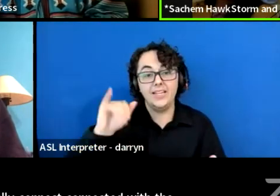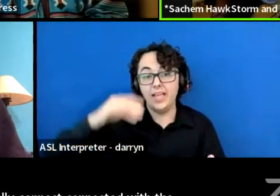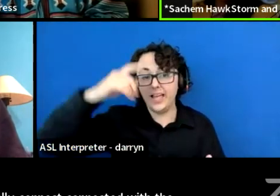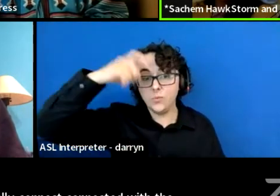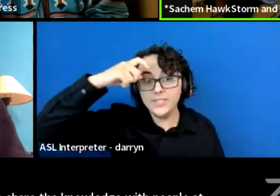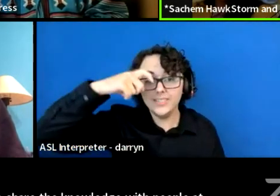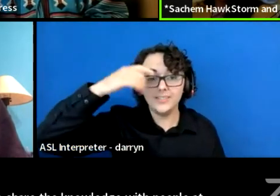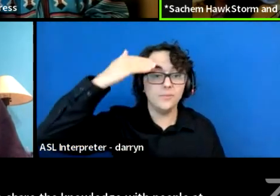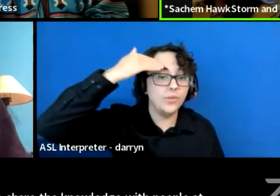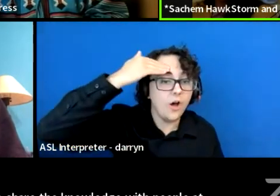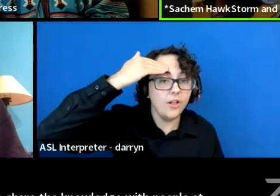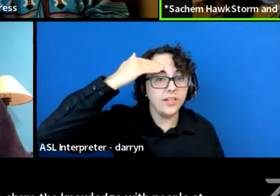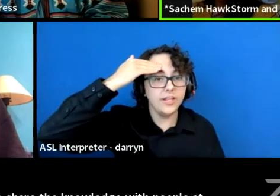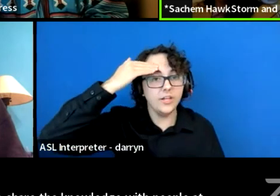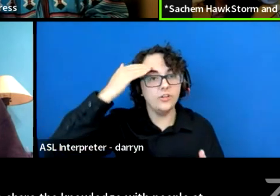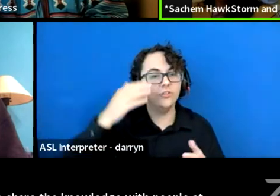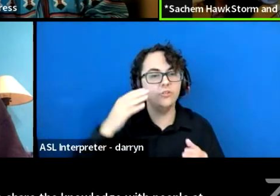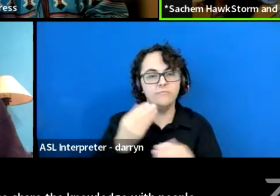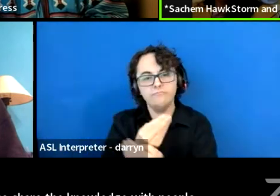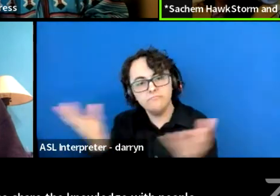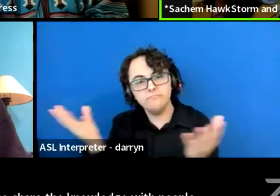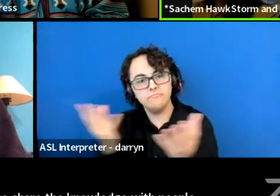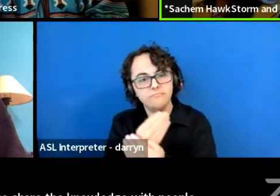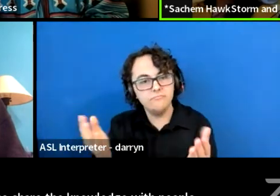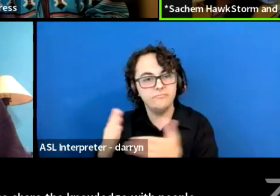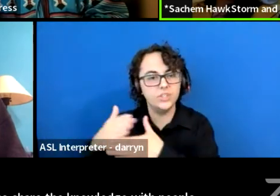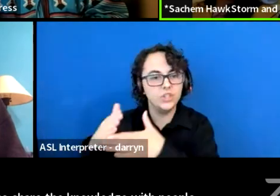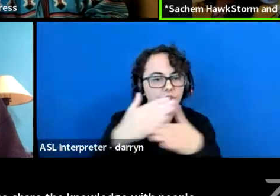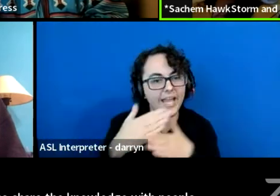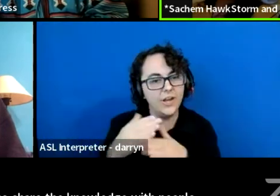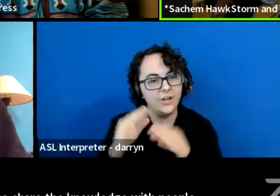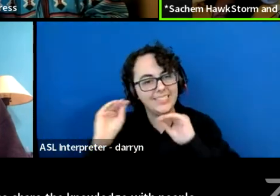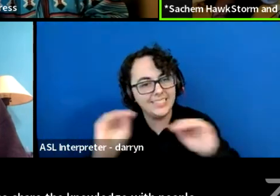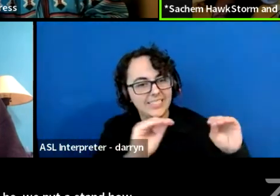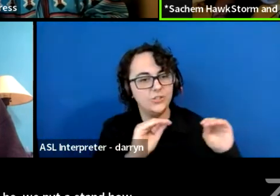And for us here we understand that how important is